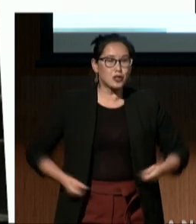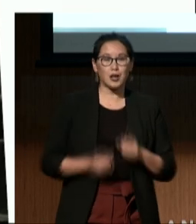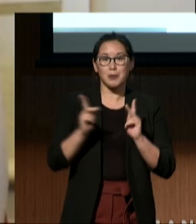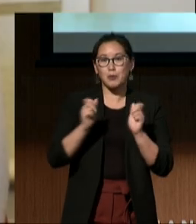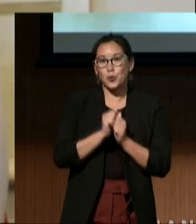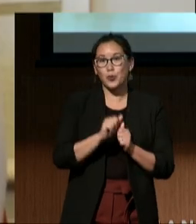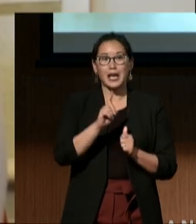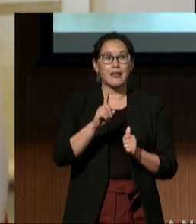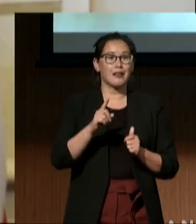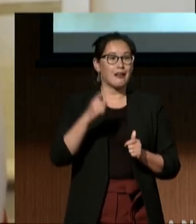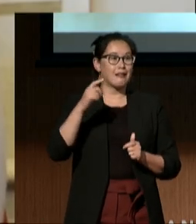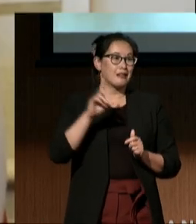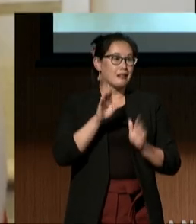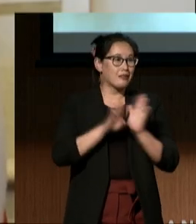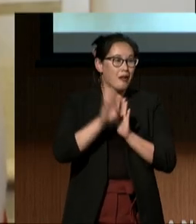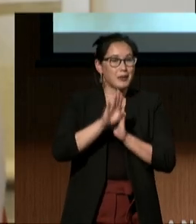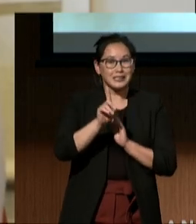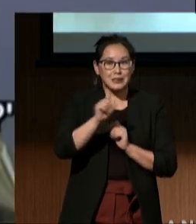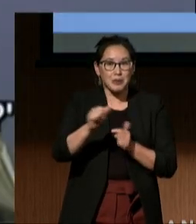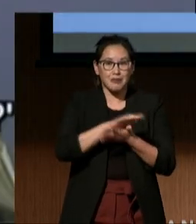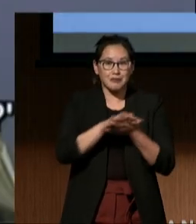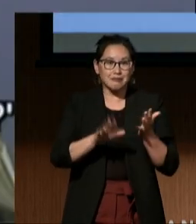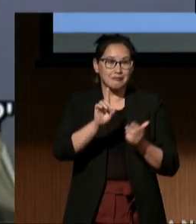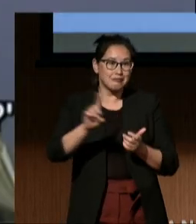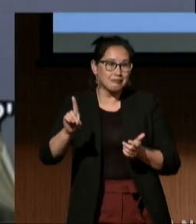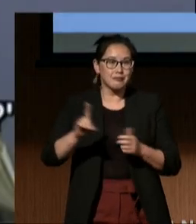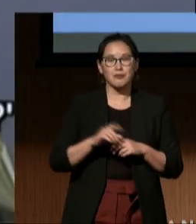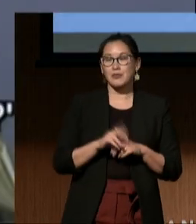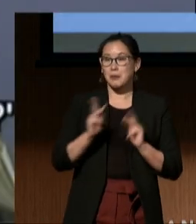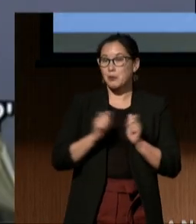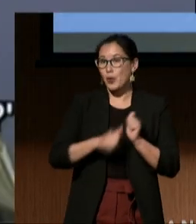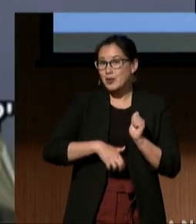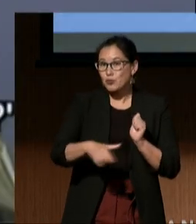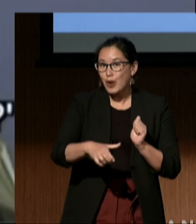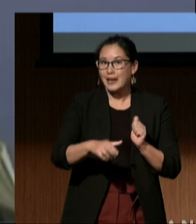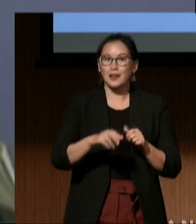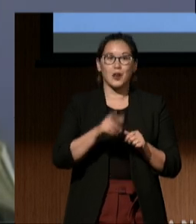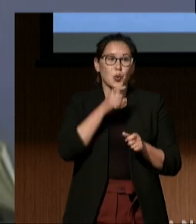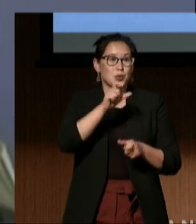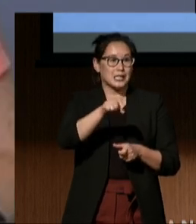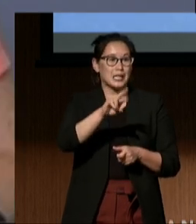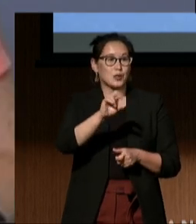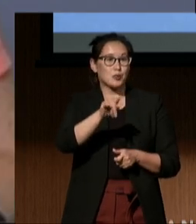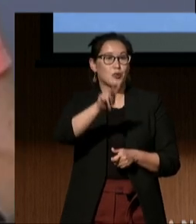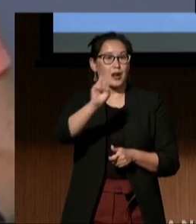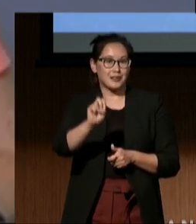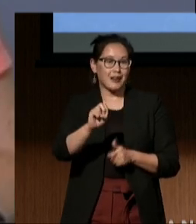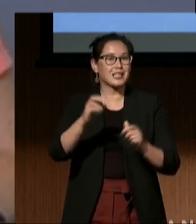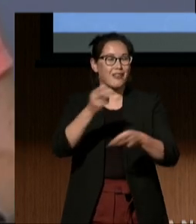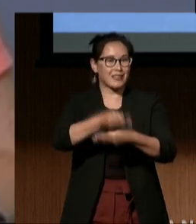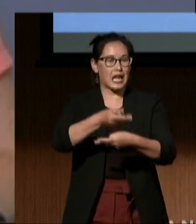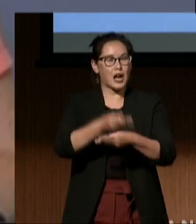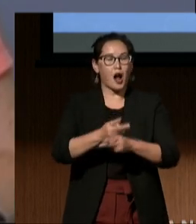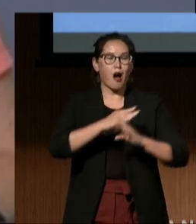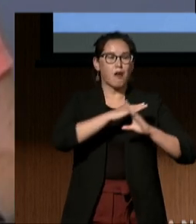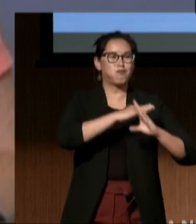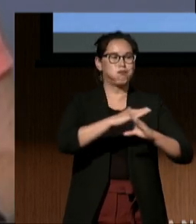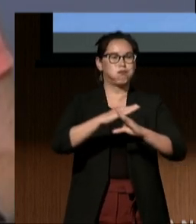You have women and people who are pregnant, and in that situation looking for reproductive care. They are facing barriers that are specific to disability